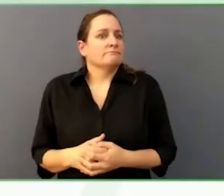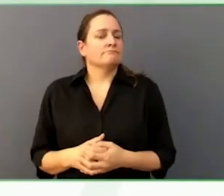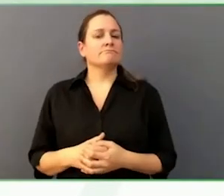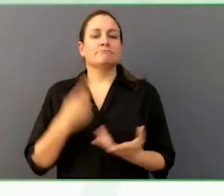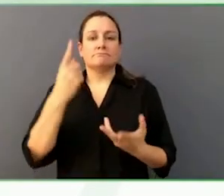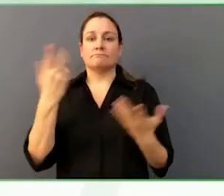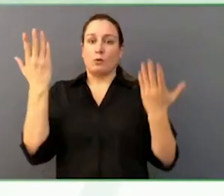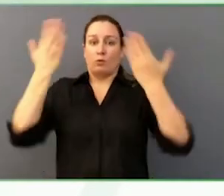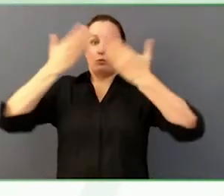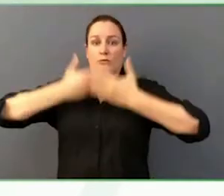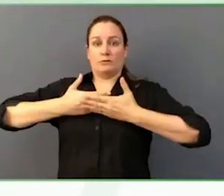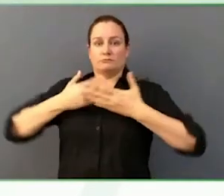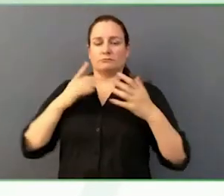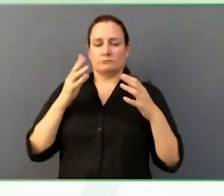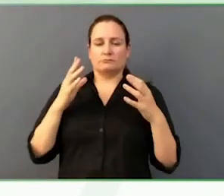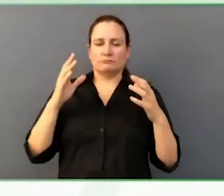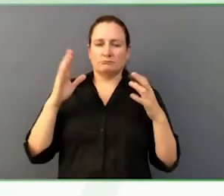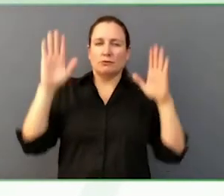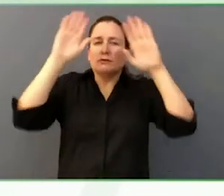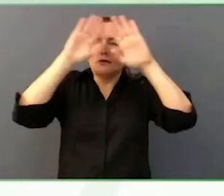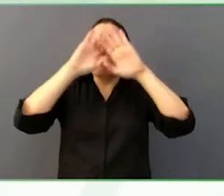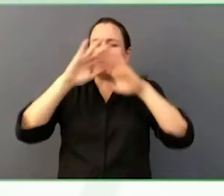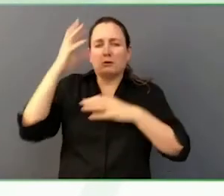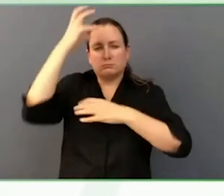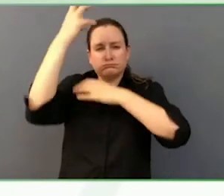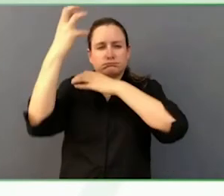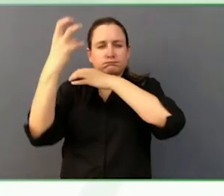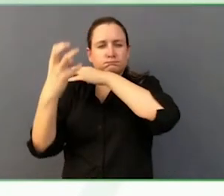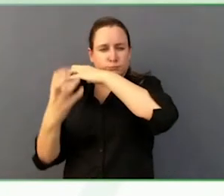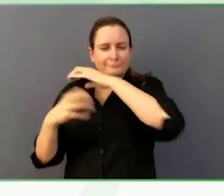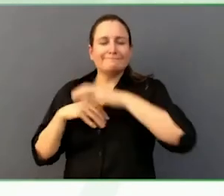They work together, the project continues to the next day, the next